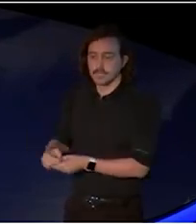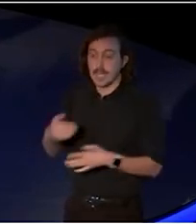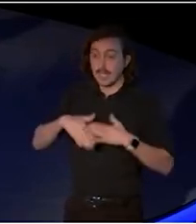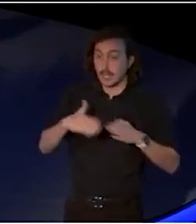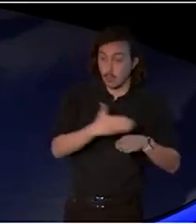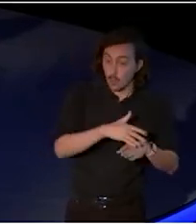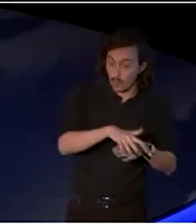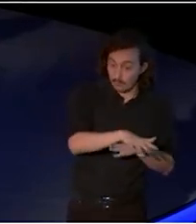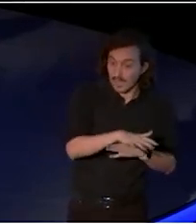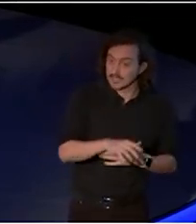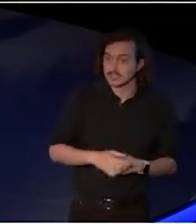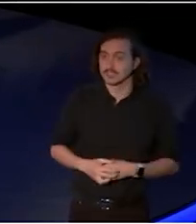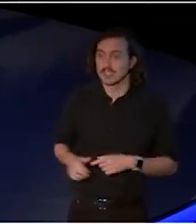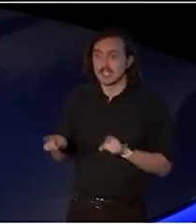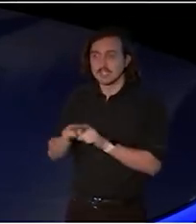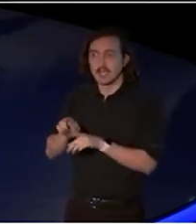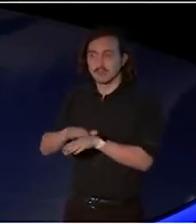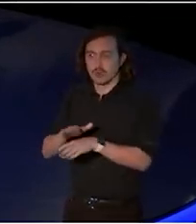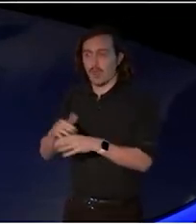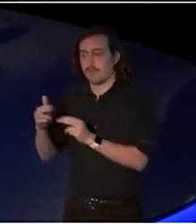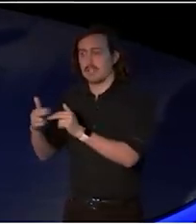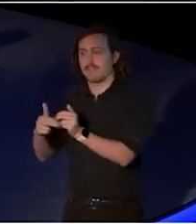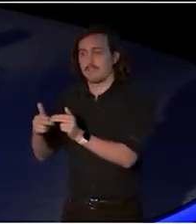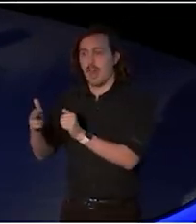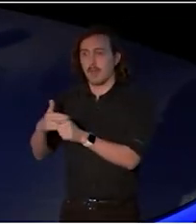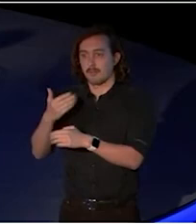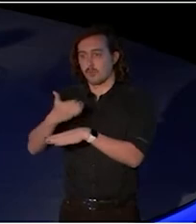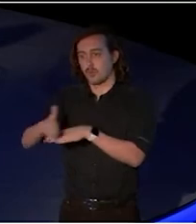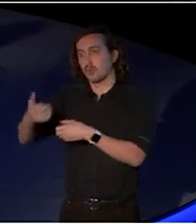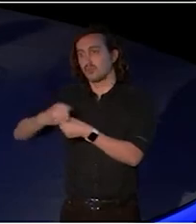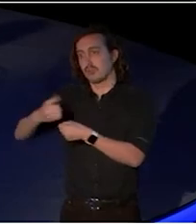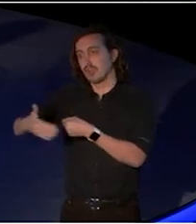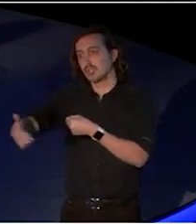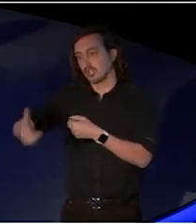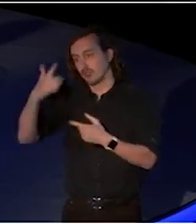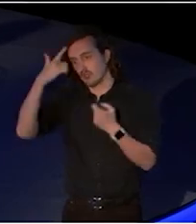time to develop a new generation of creative people and make creativity